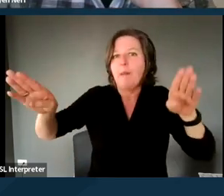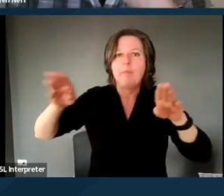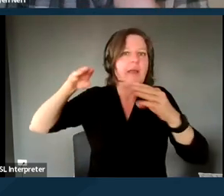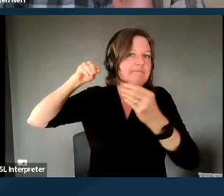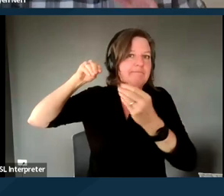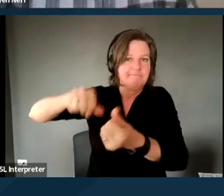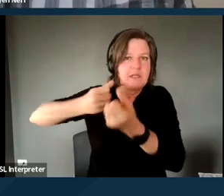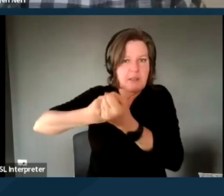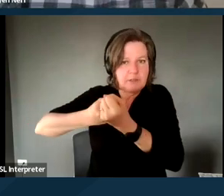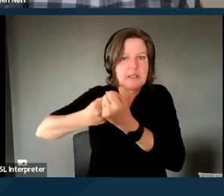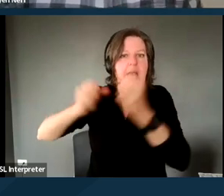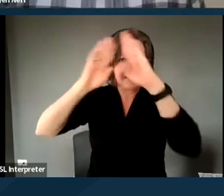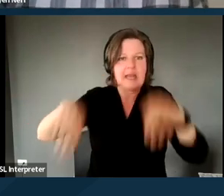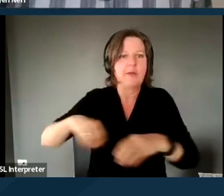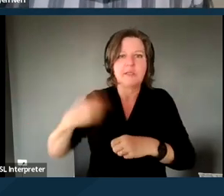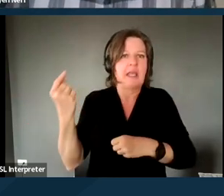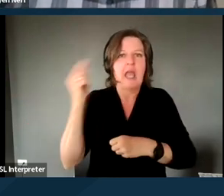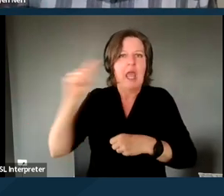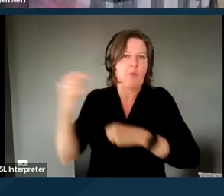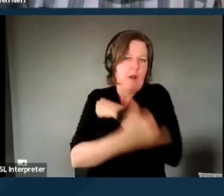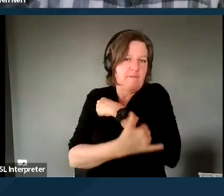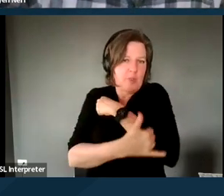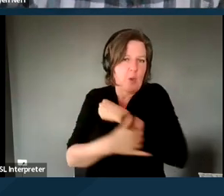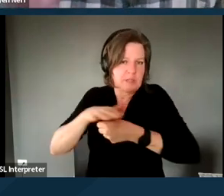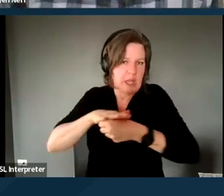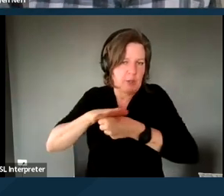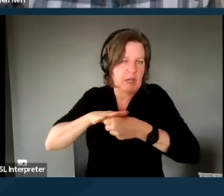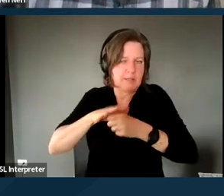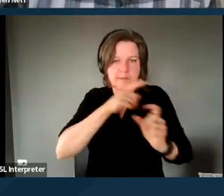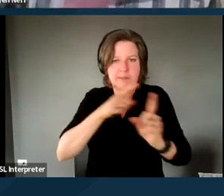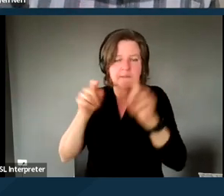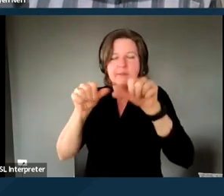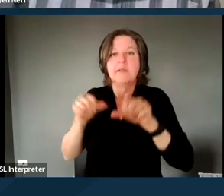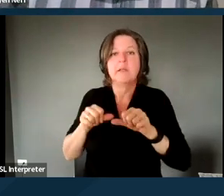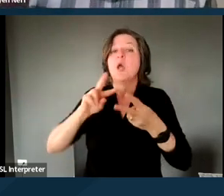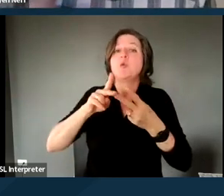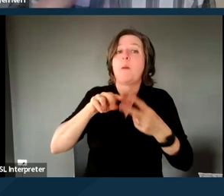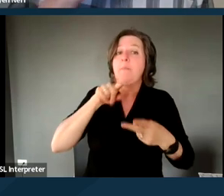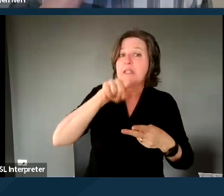As I mentioned, one of the specific areas, either that you live there or you're willing to move there.